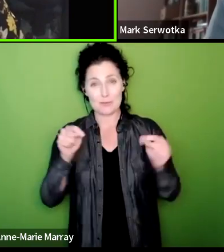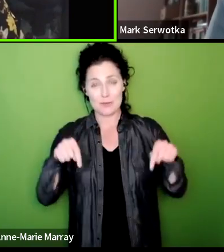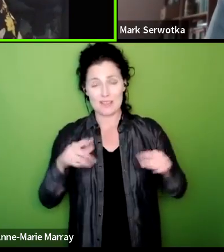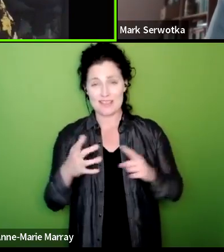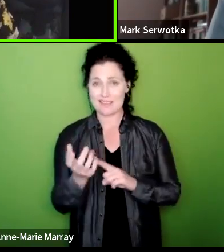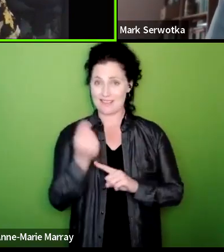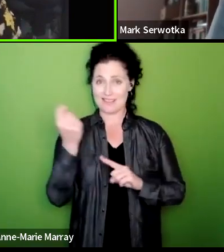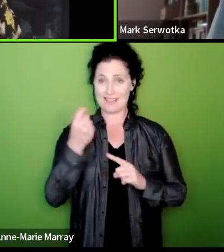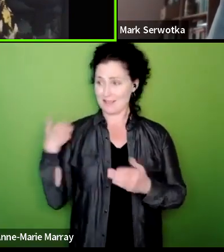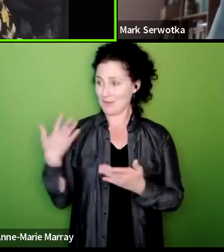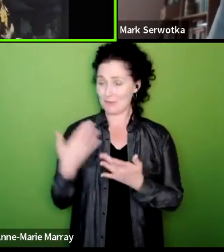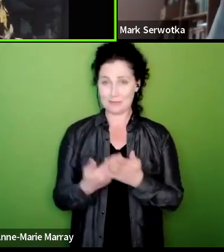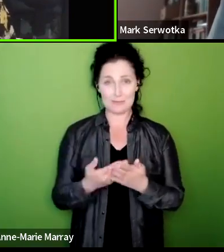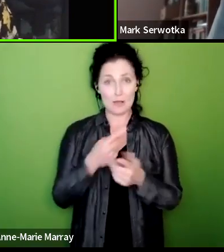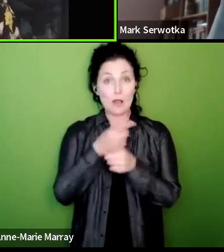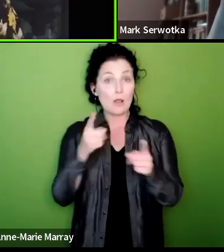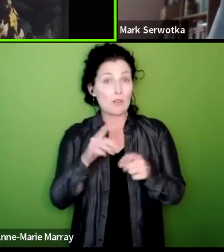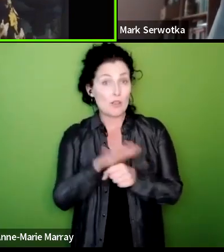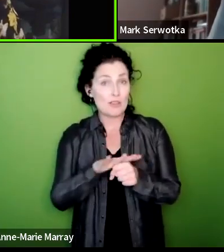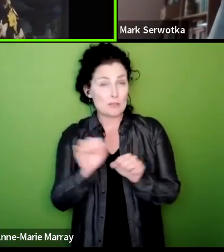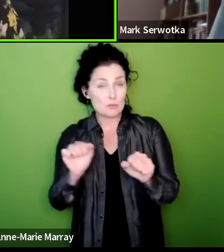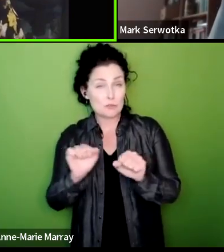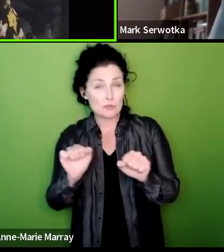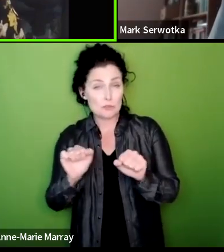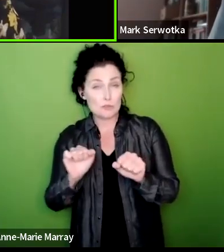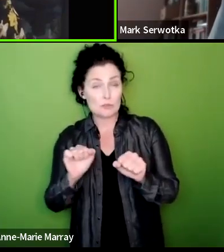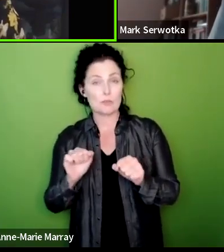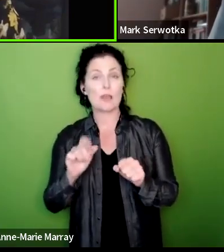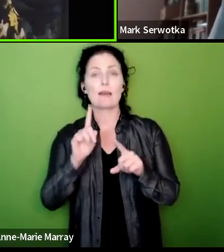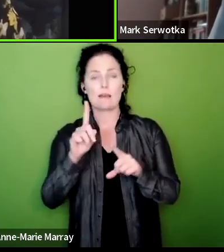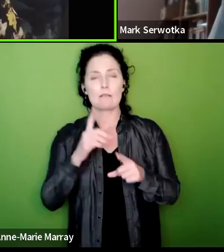is for those areas that haven't quite done it we will work with you to make sure that